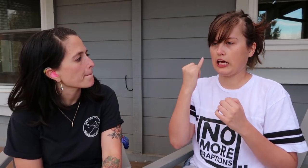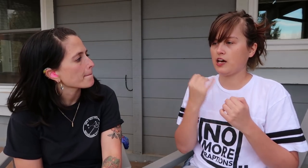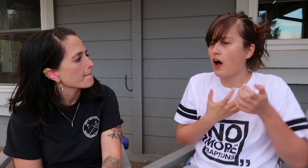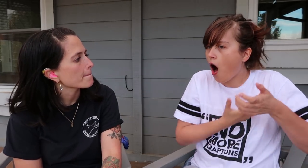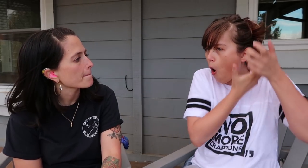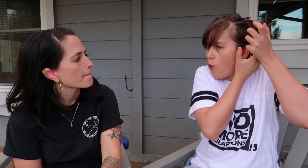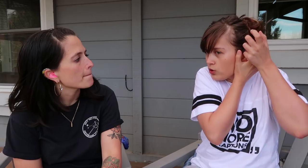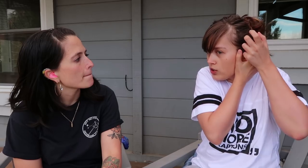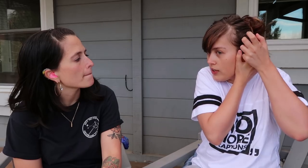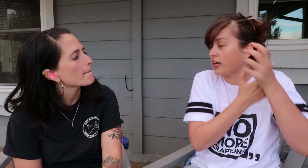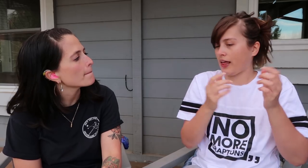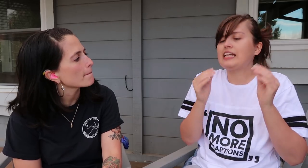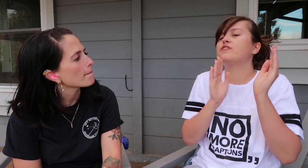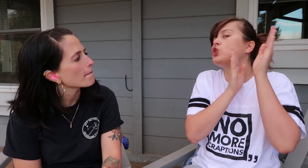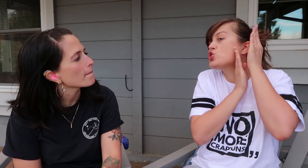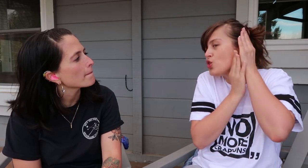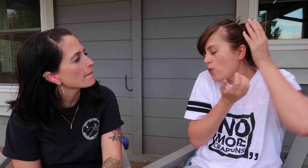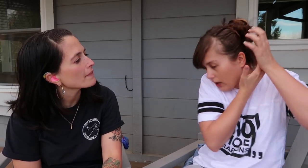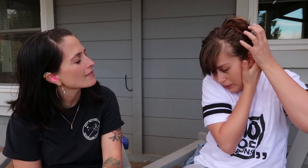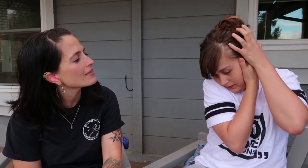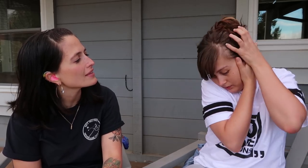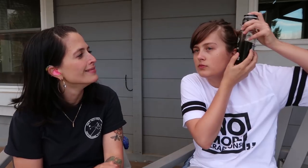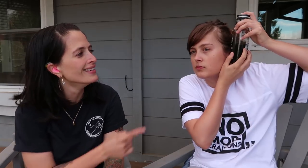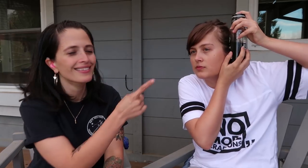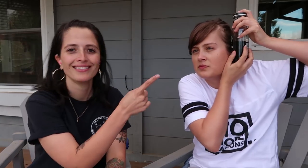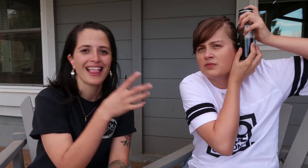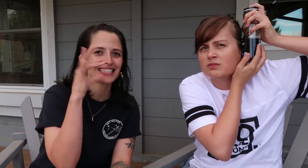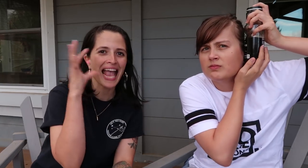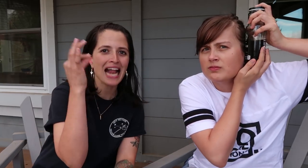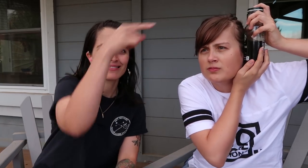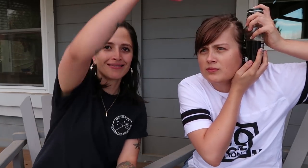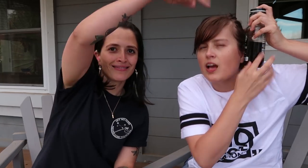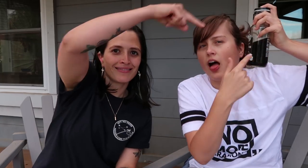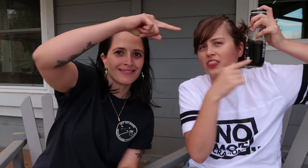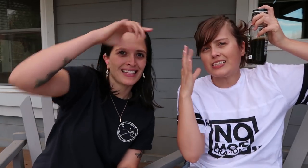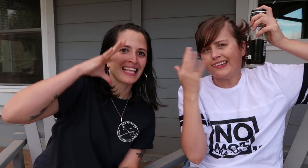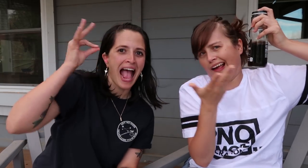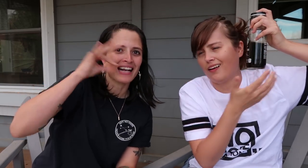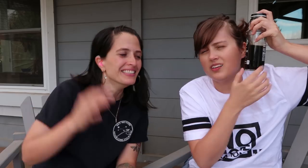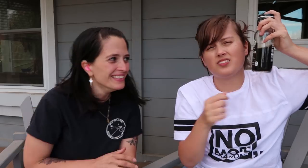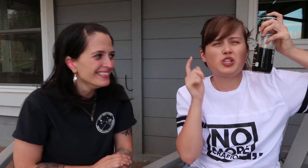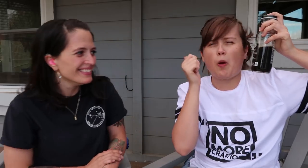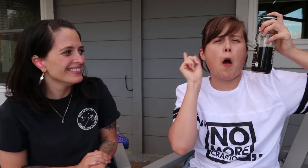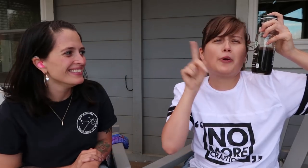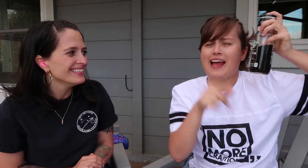If I hold her, she has to be so close- That’s the cat. RIKKI: Yes, this is the cat. Just pretend.